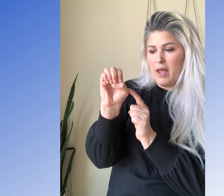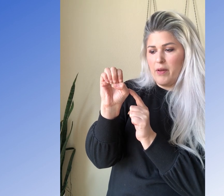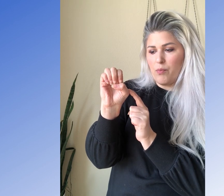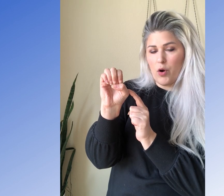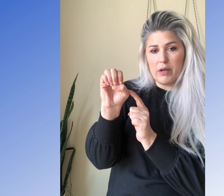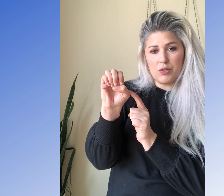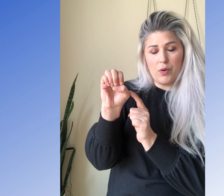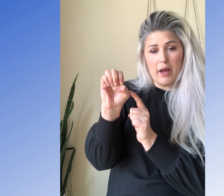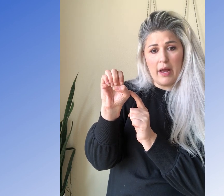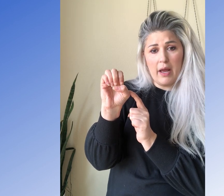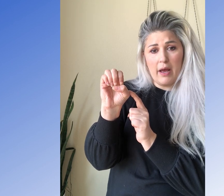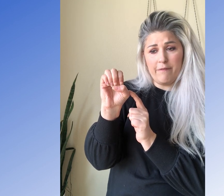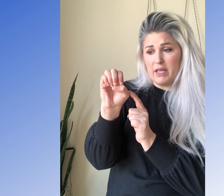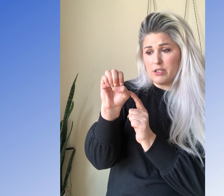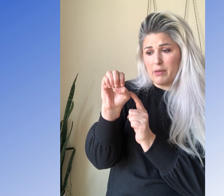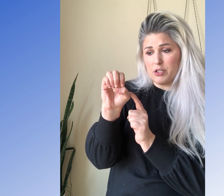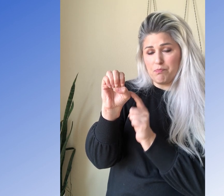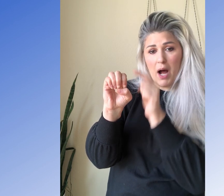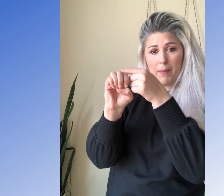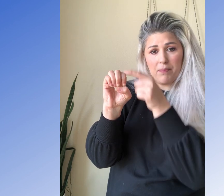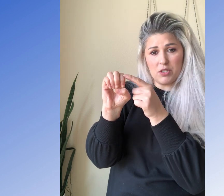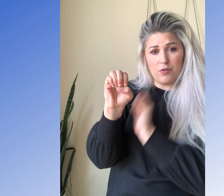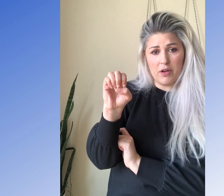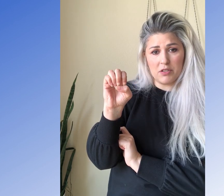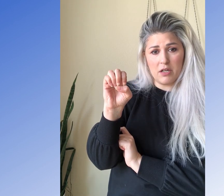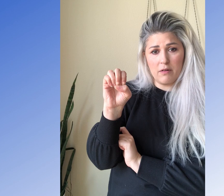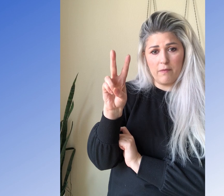and then we're going to a B. So I'm going to just pop up these two fingers here,